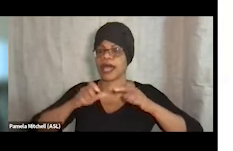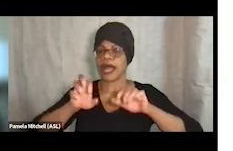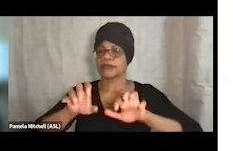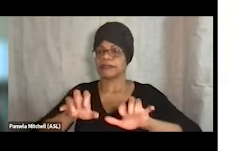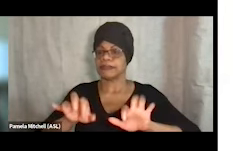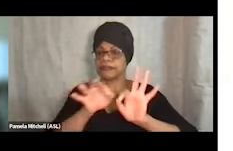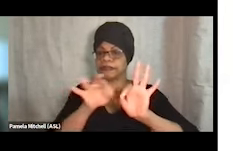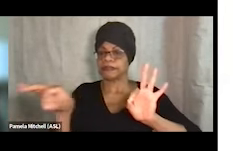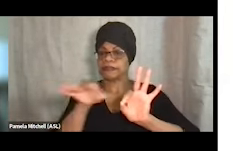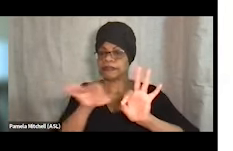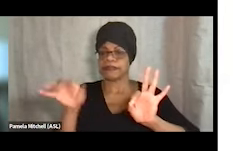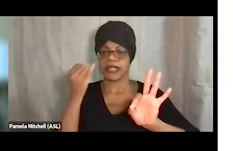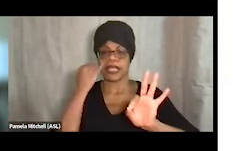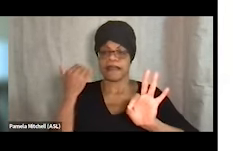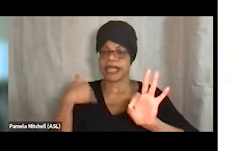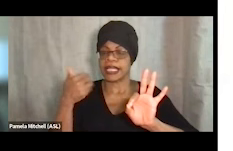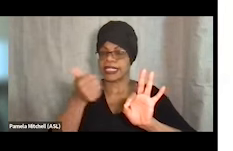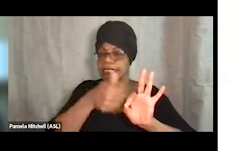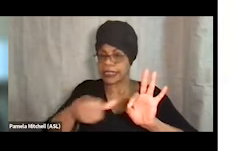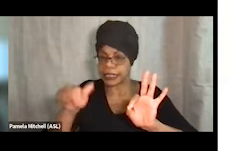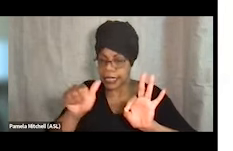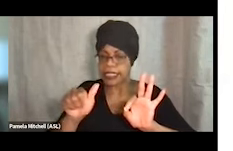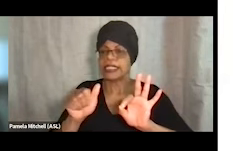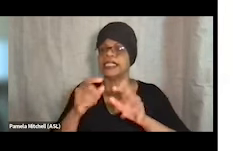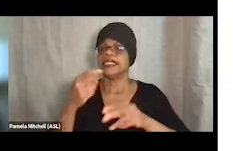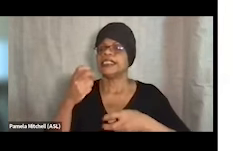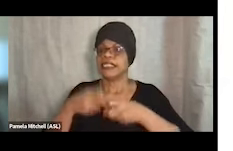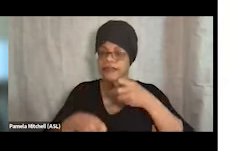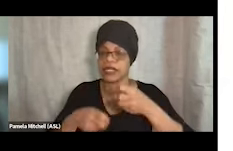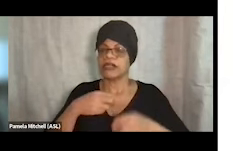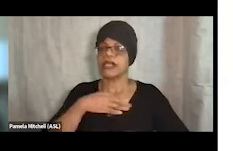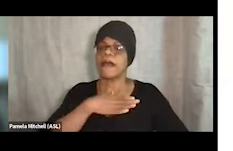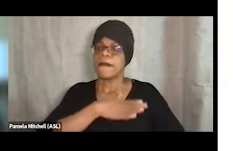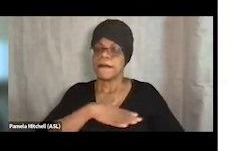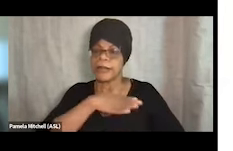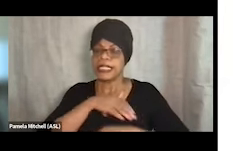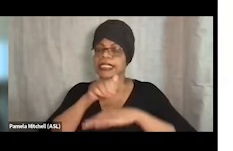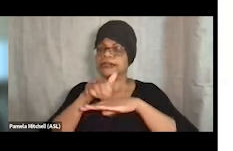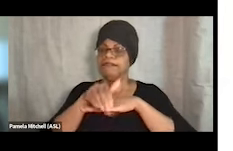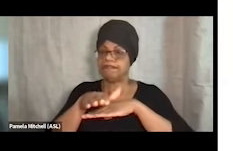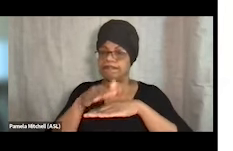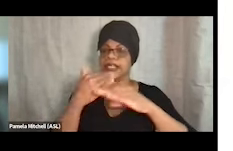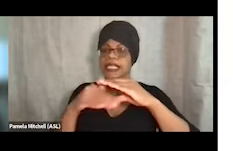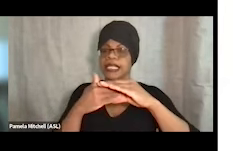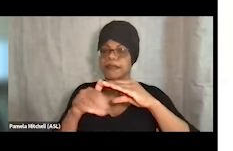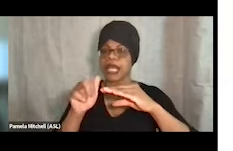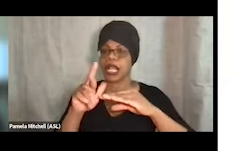please feel free to shoot us a note. You can reach out to us via email or via the Q and A. Our team is here to support.